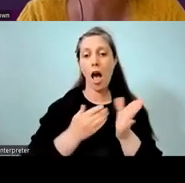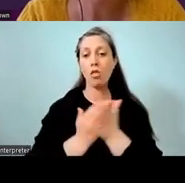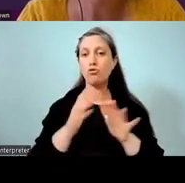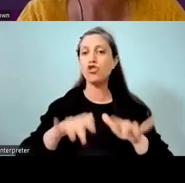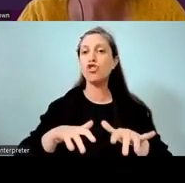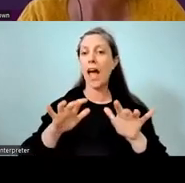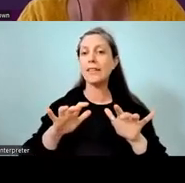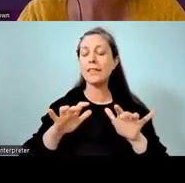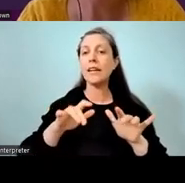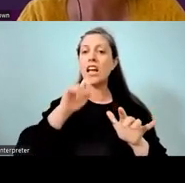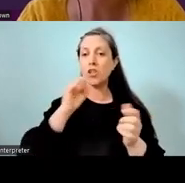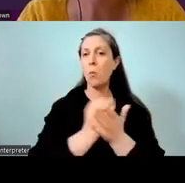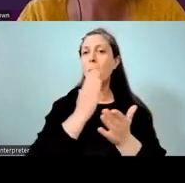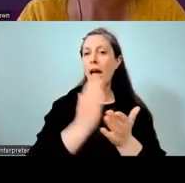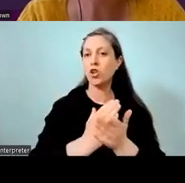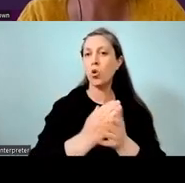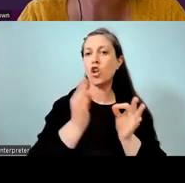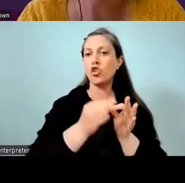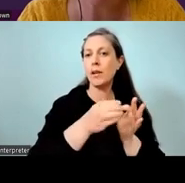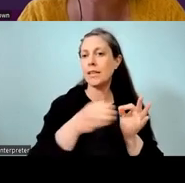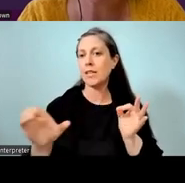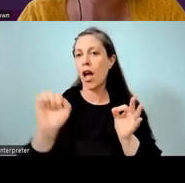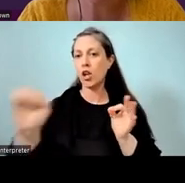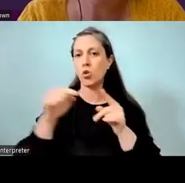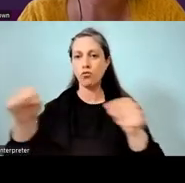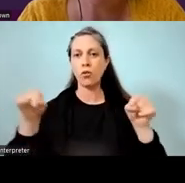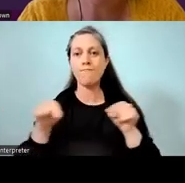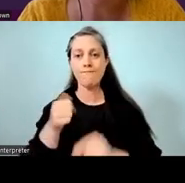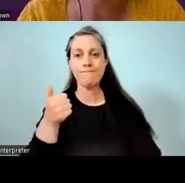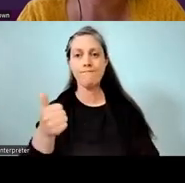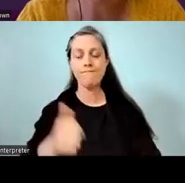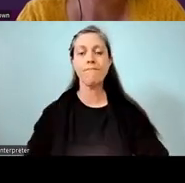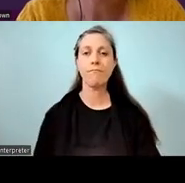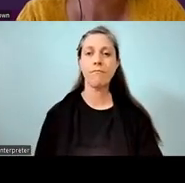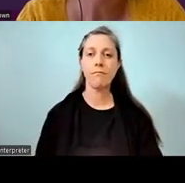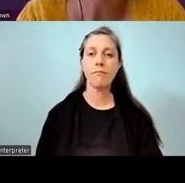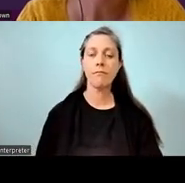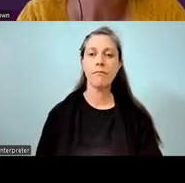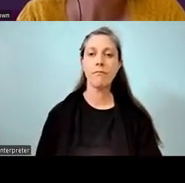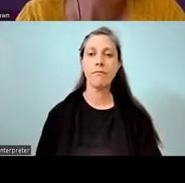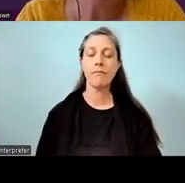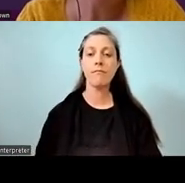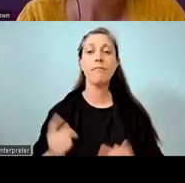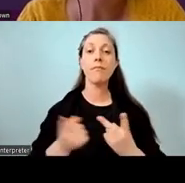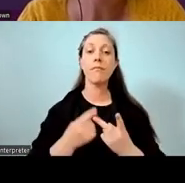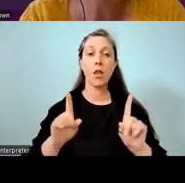And she'll make sure that you're in a room with a sign language interpreter. Secondly, for display,